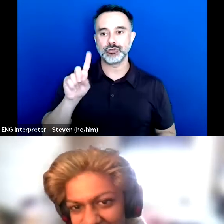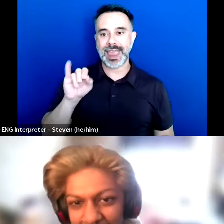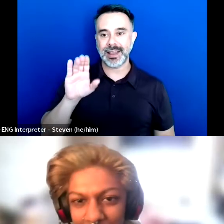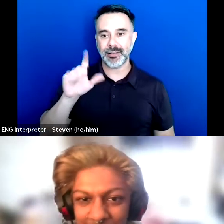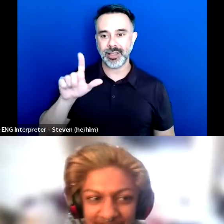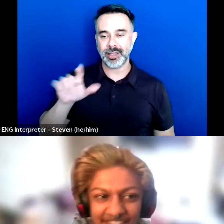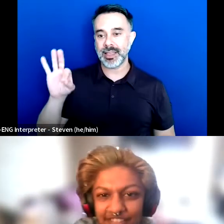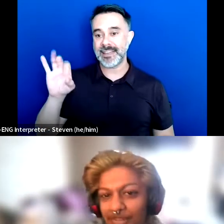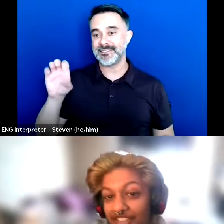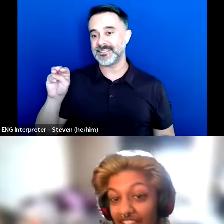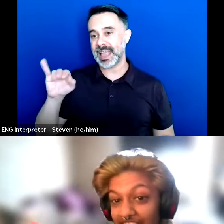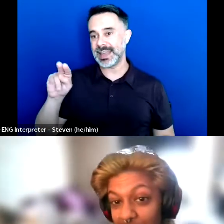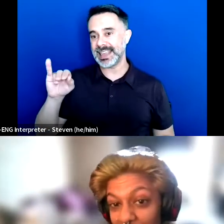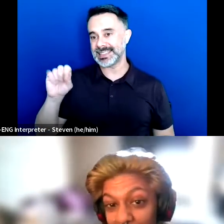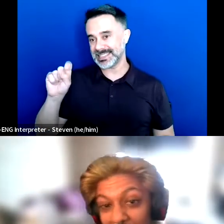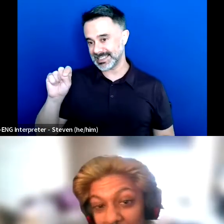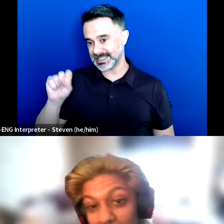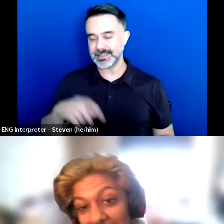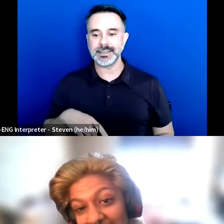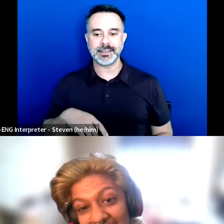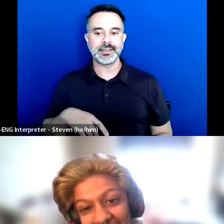for folks not familiar with the term.